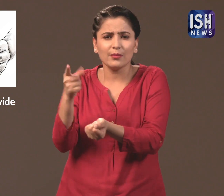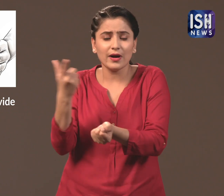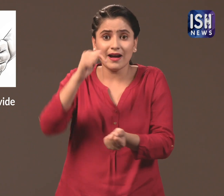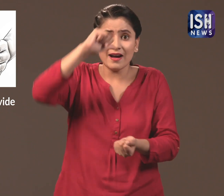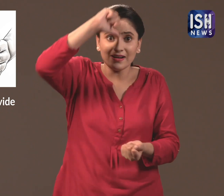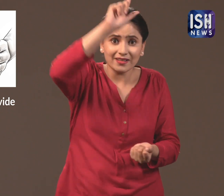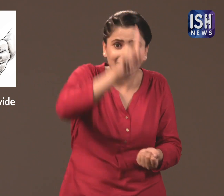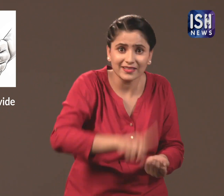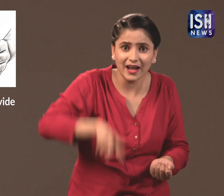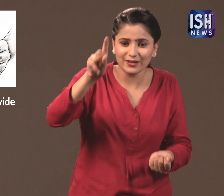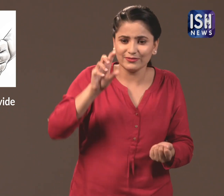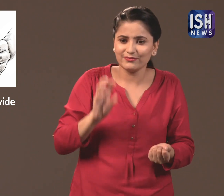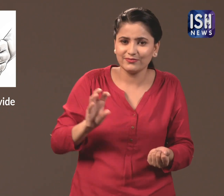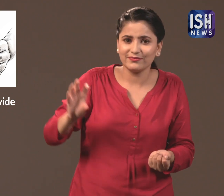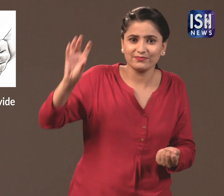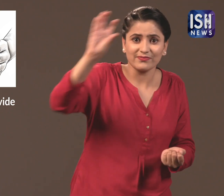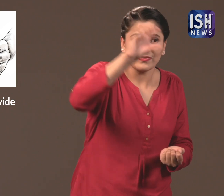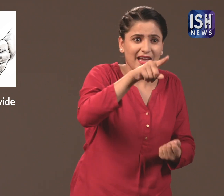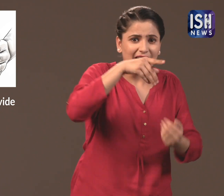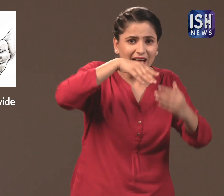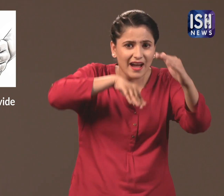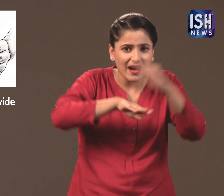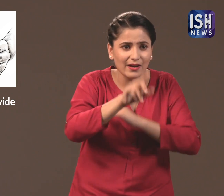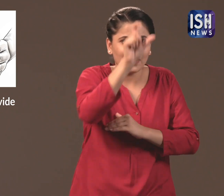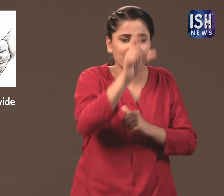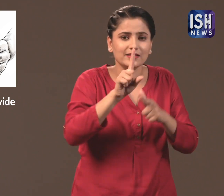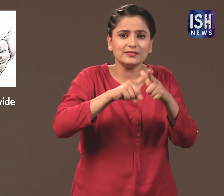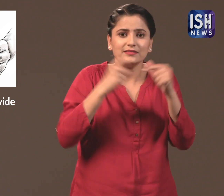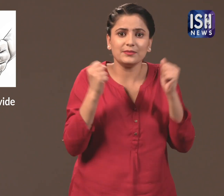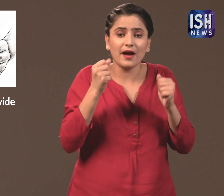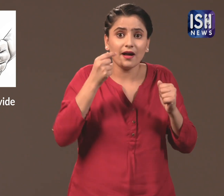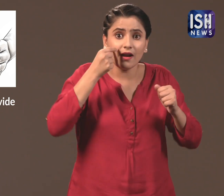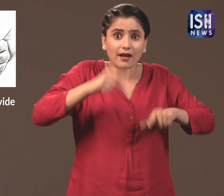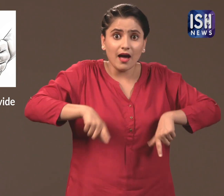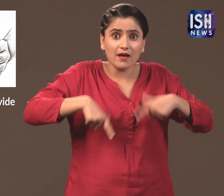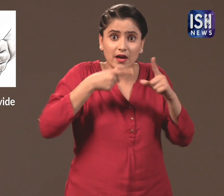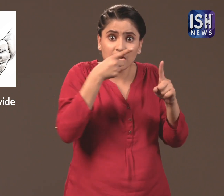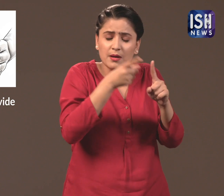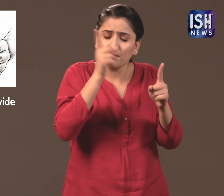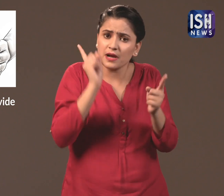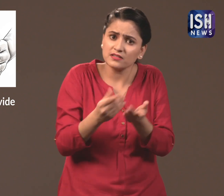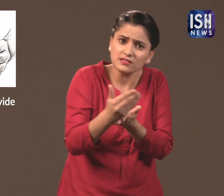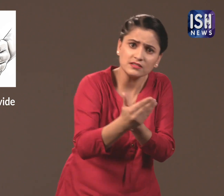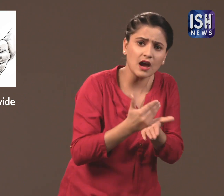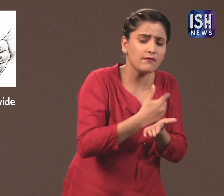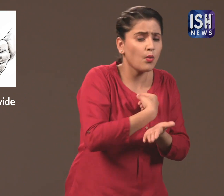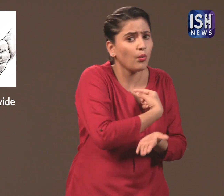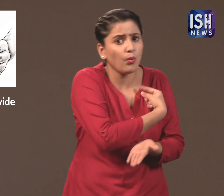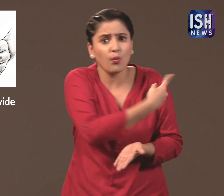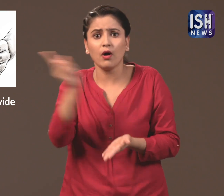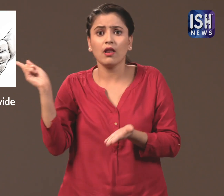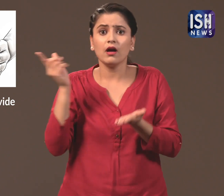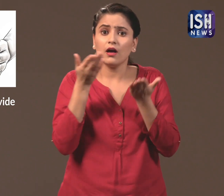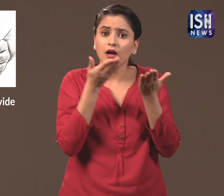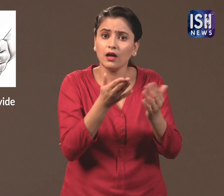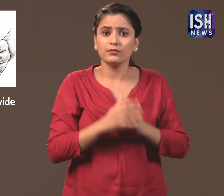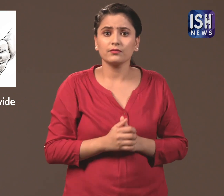in all the states to make sure the people of J&K are safe.